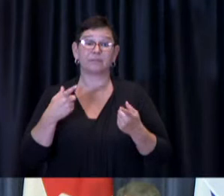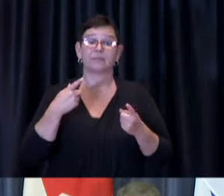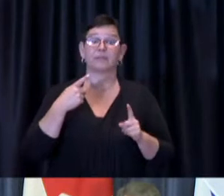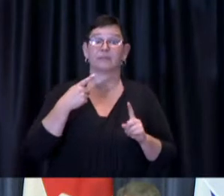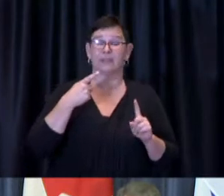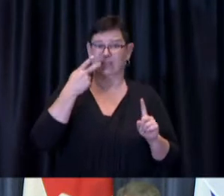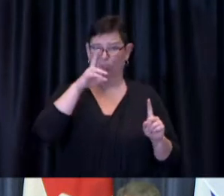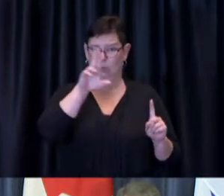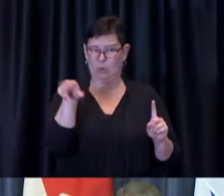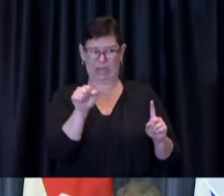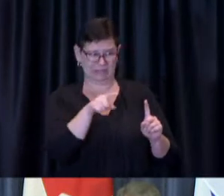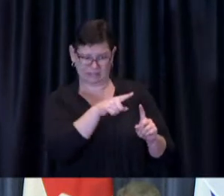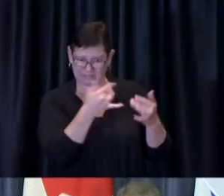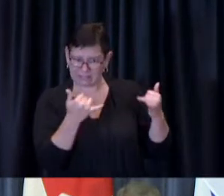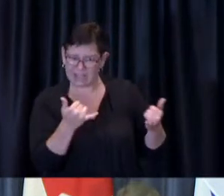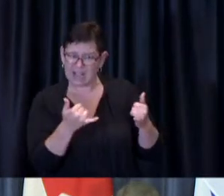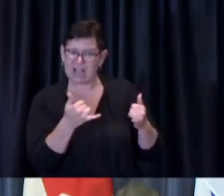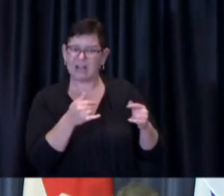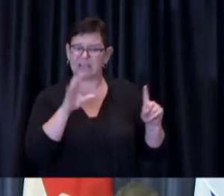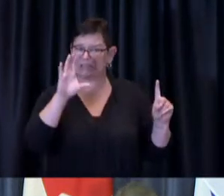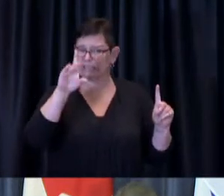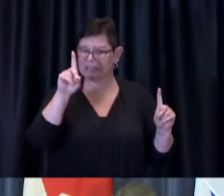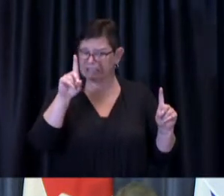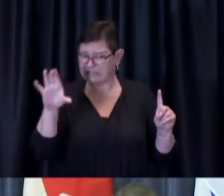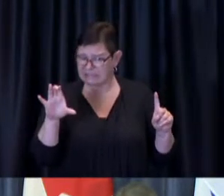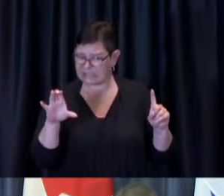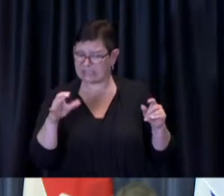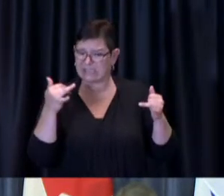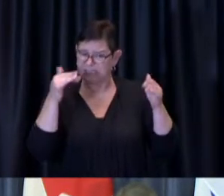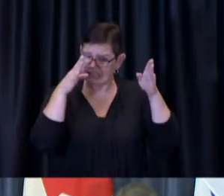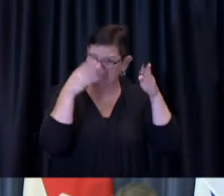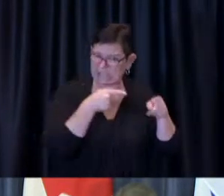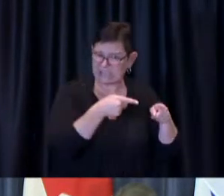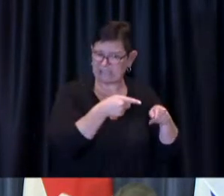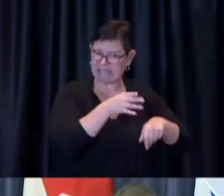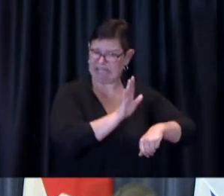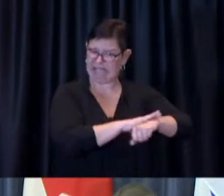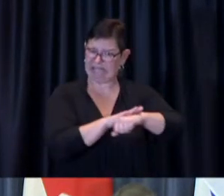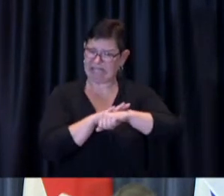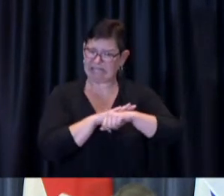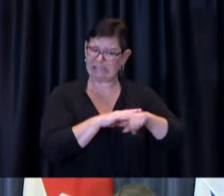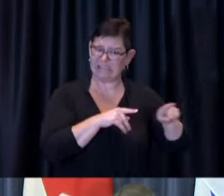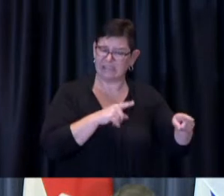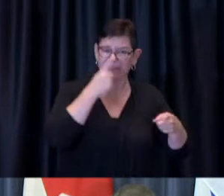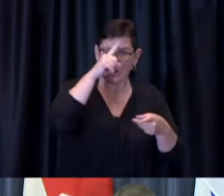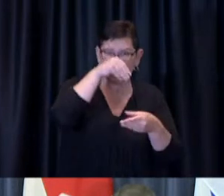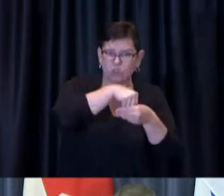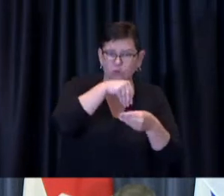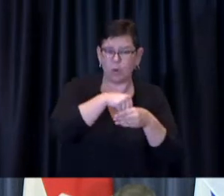changed their advice when it comes to uh wearing masks indoors advising people to once again put